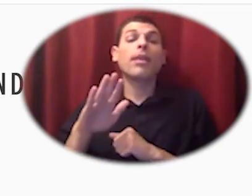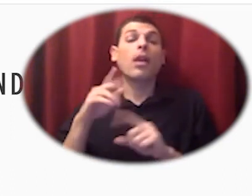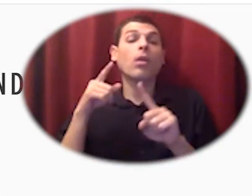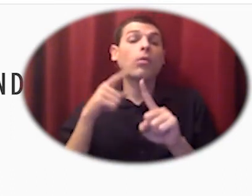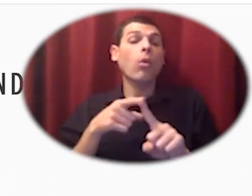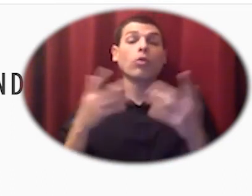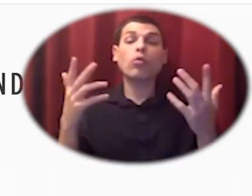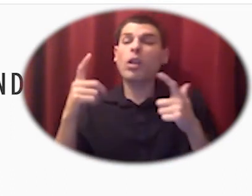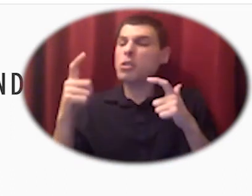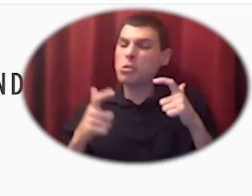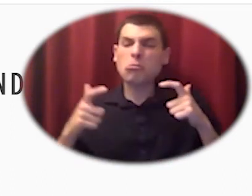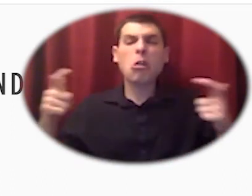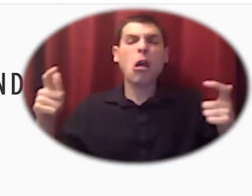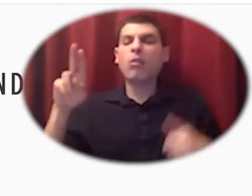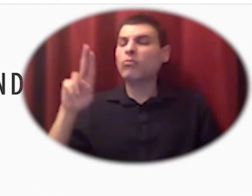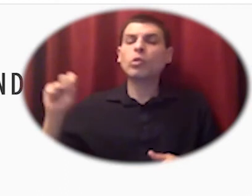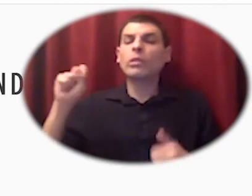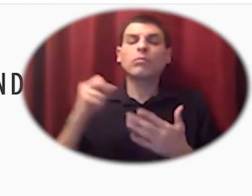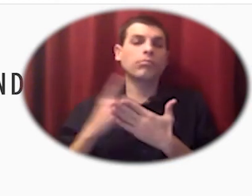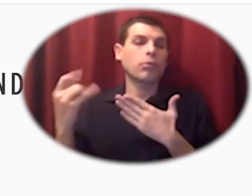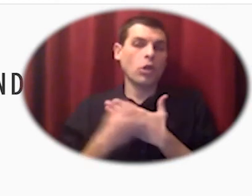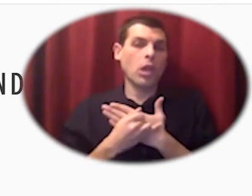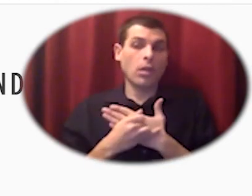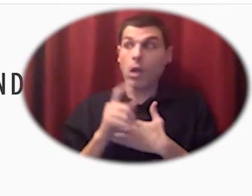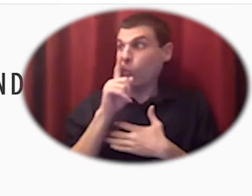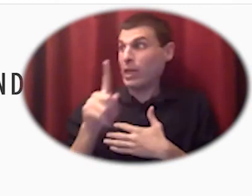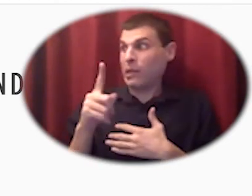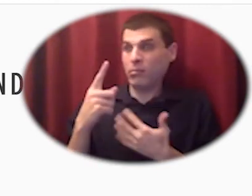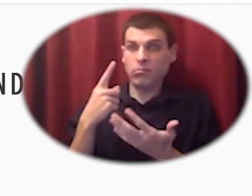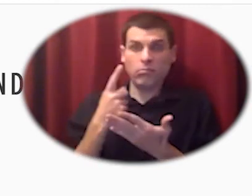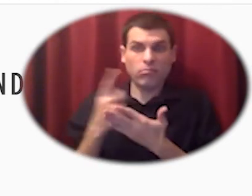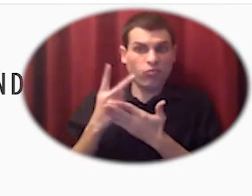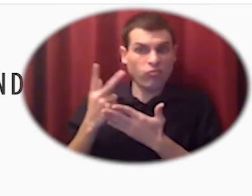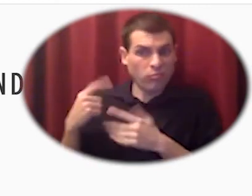happening all right now in the last few weeks is some big changes that they've been up to